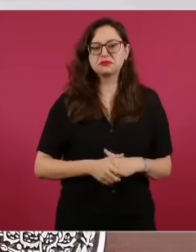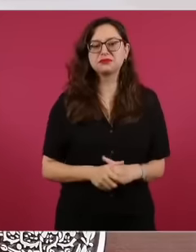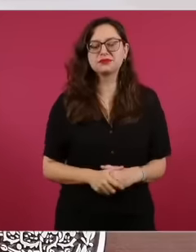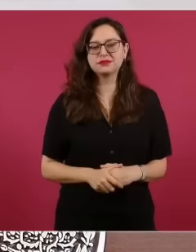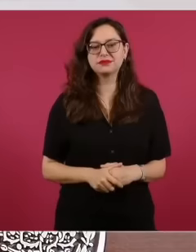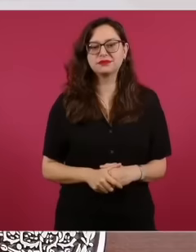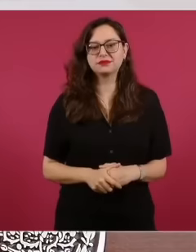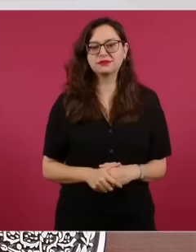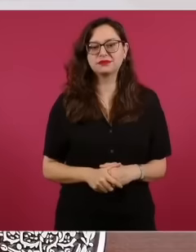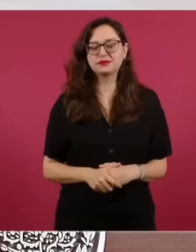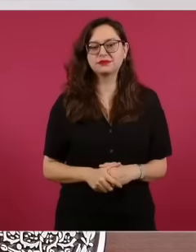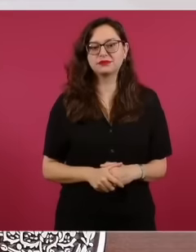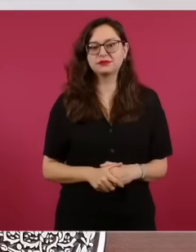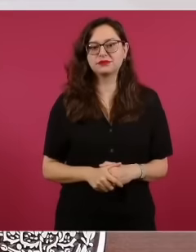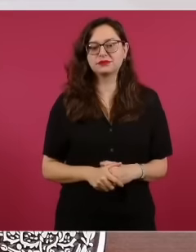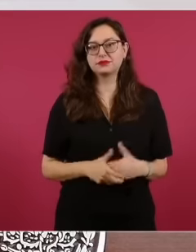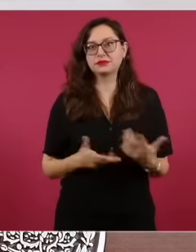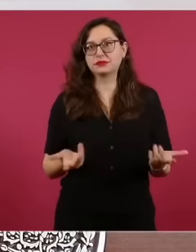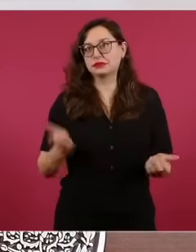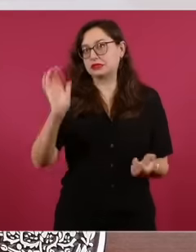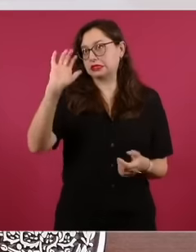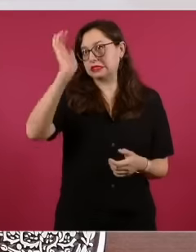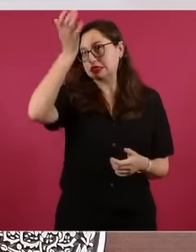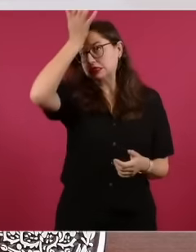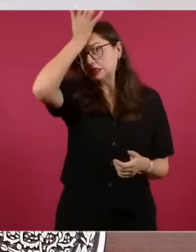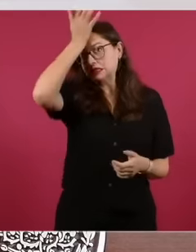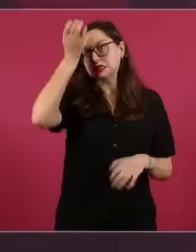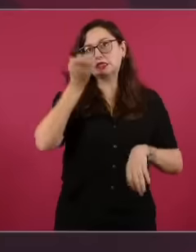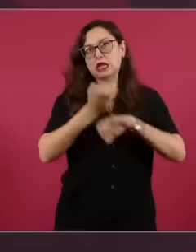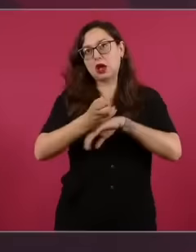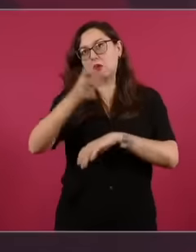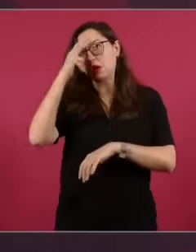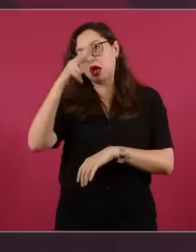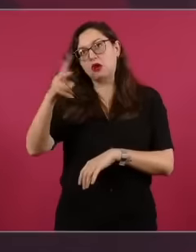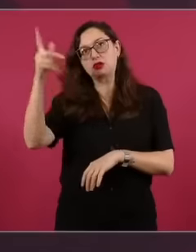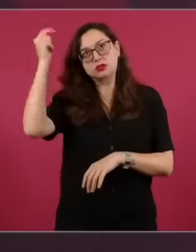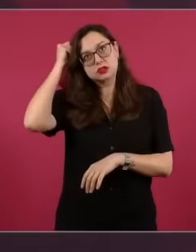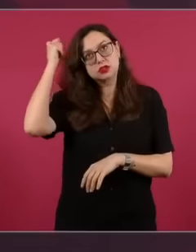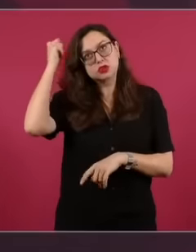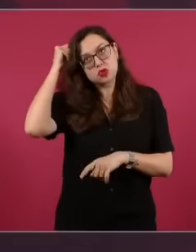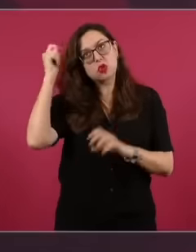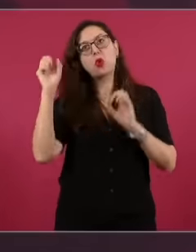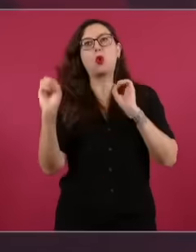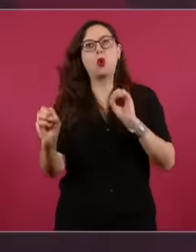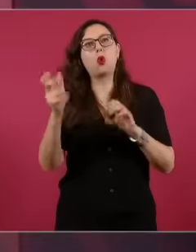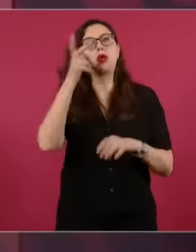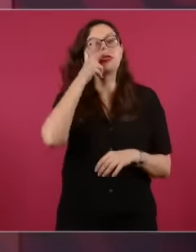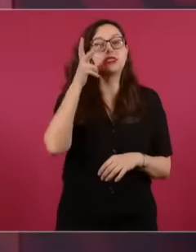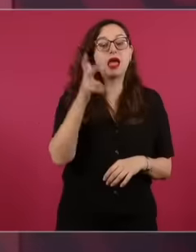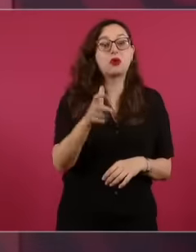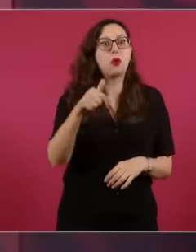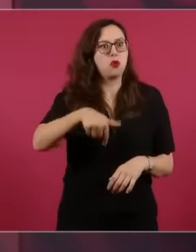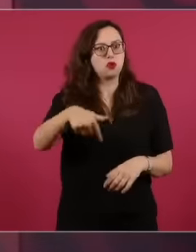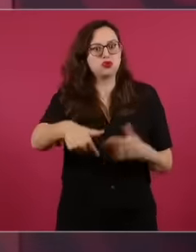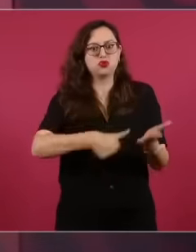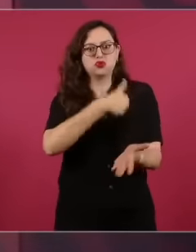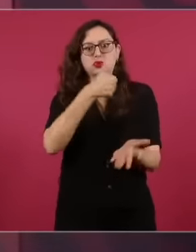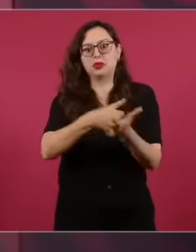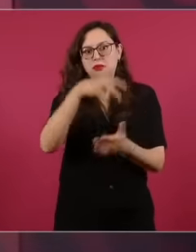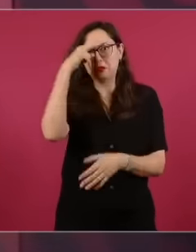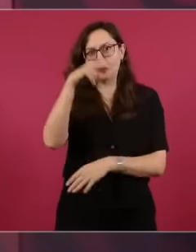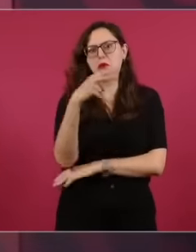whether from the State of Mexico from Texcoco from Hidalgo from Milpalta